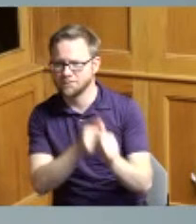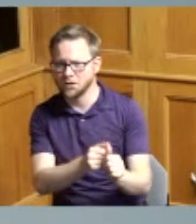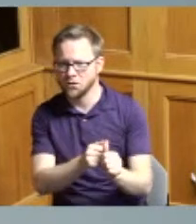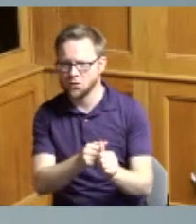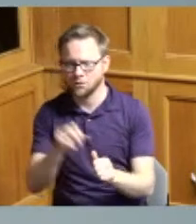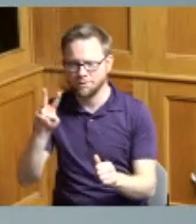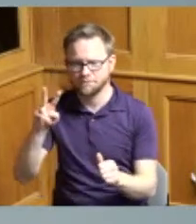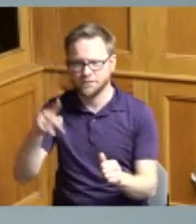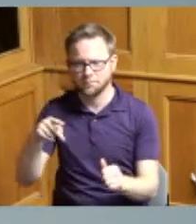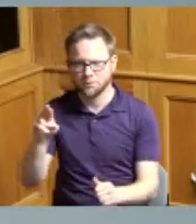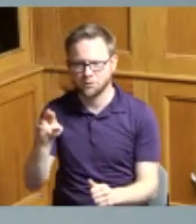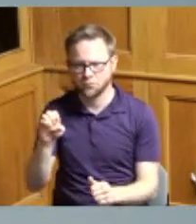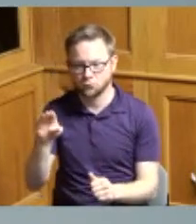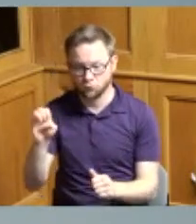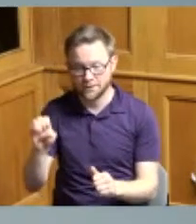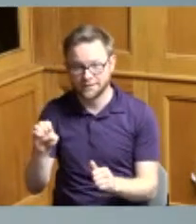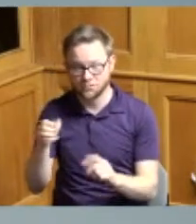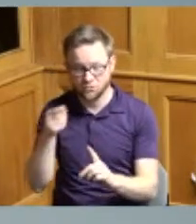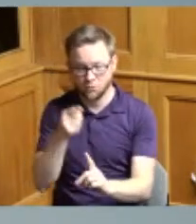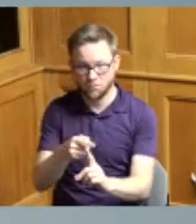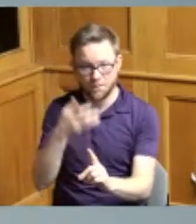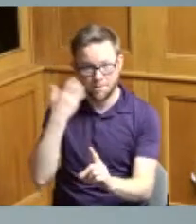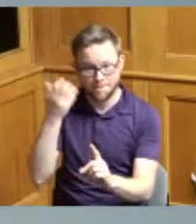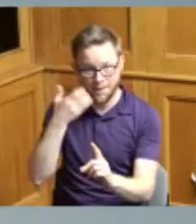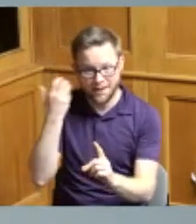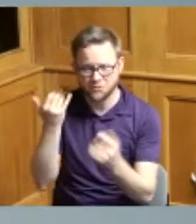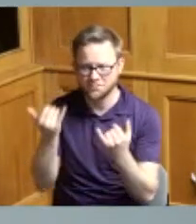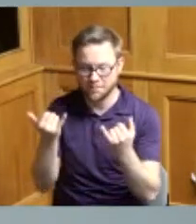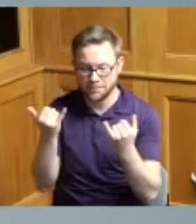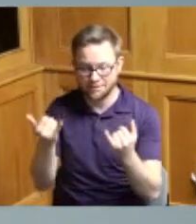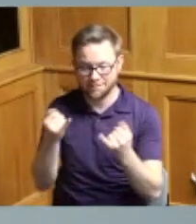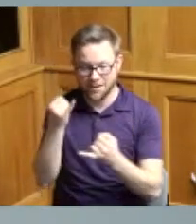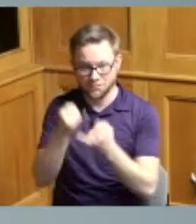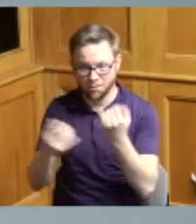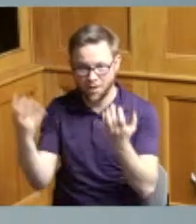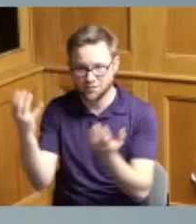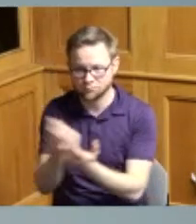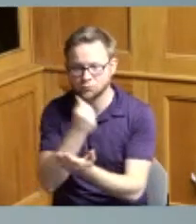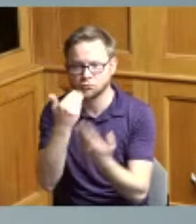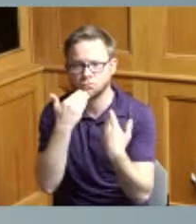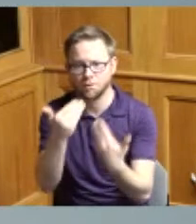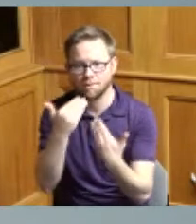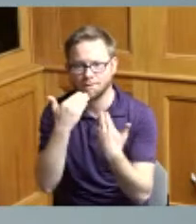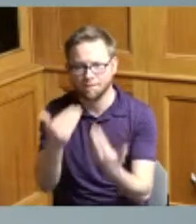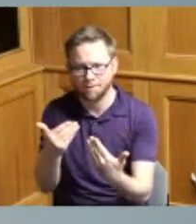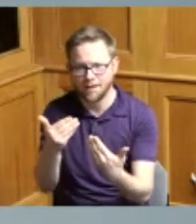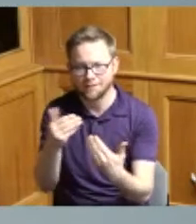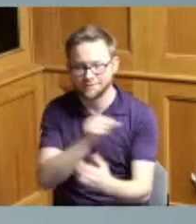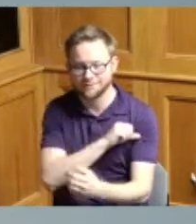the Bengals also just want to take this as maybe a final time to thank the staff and team of the